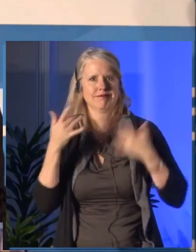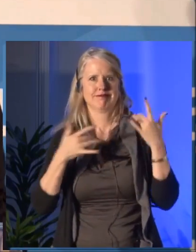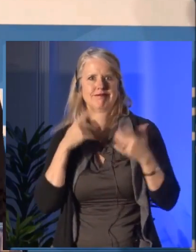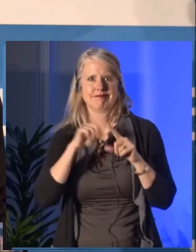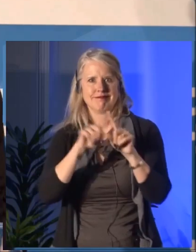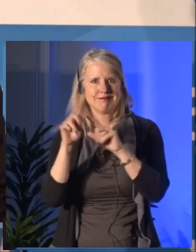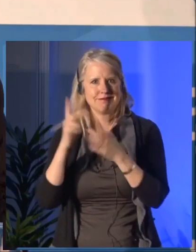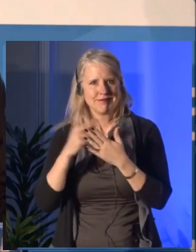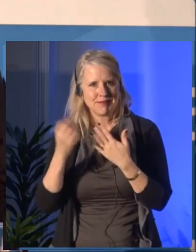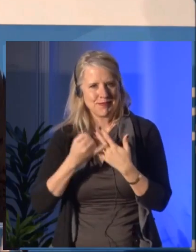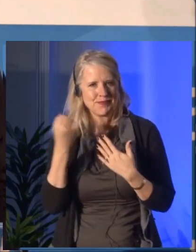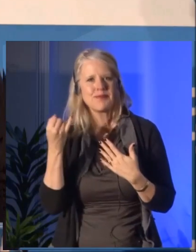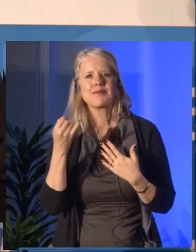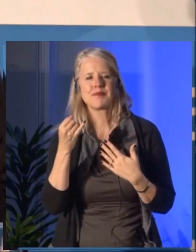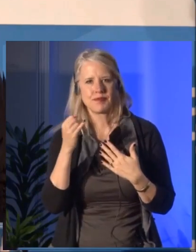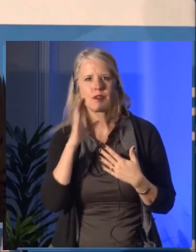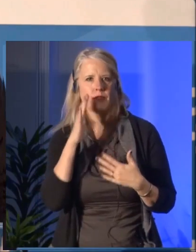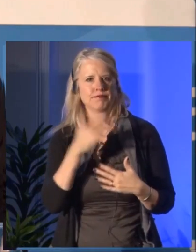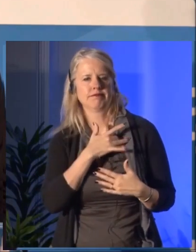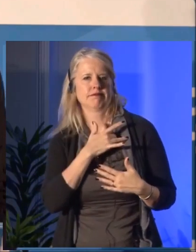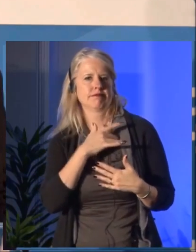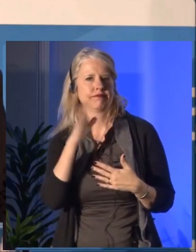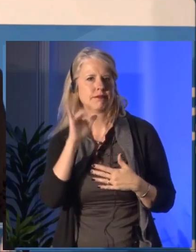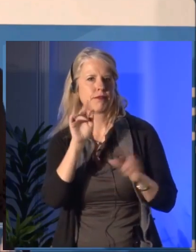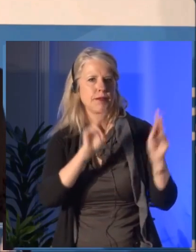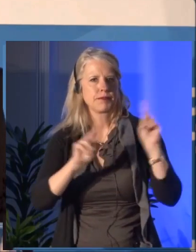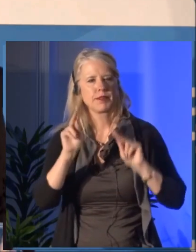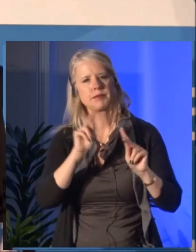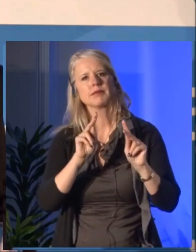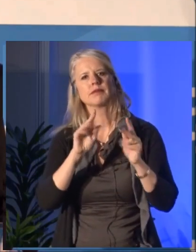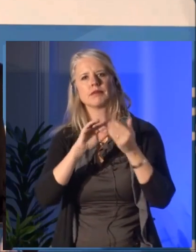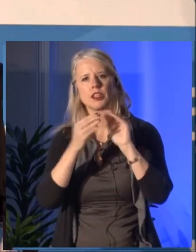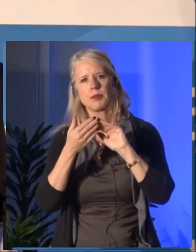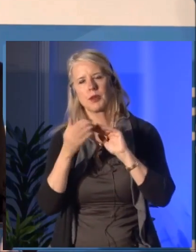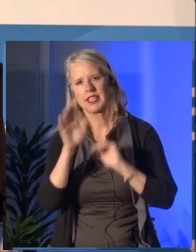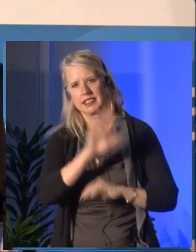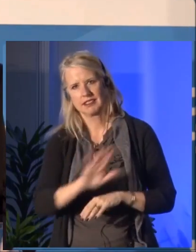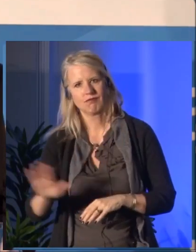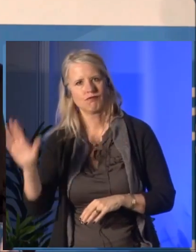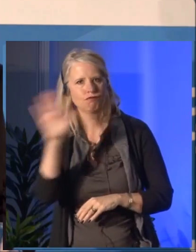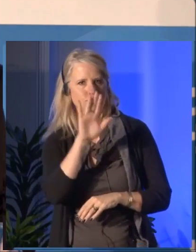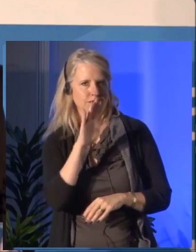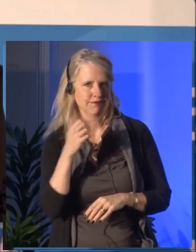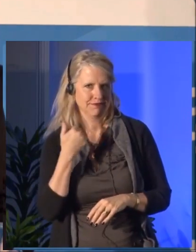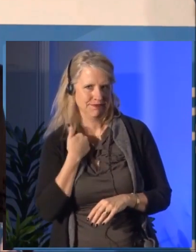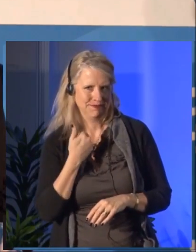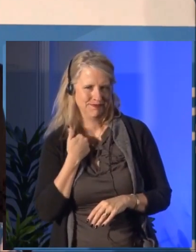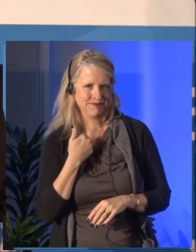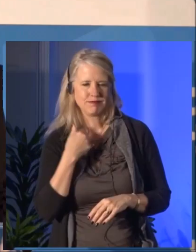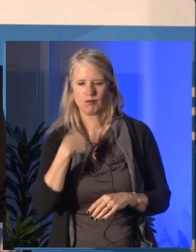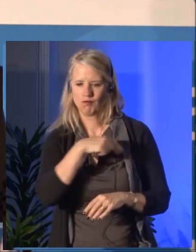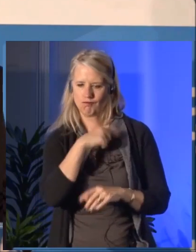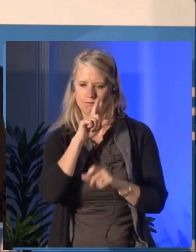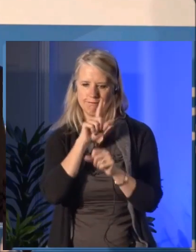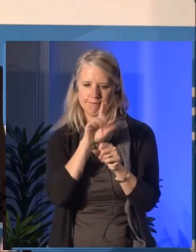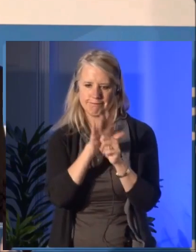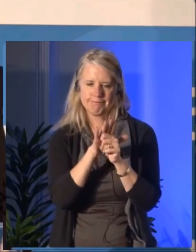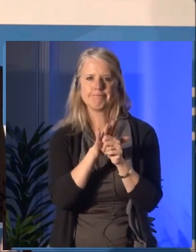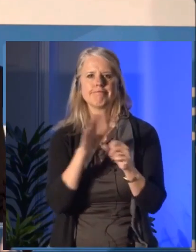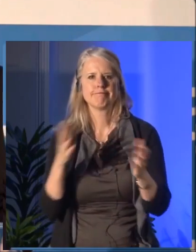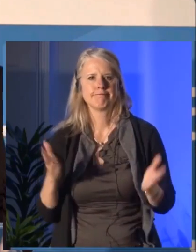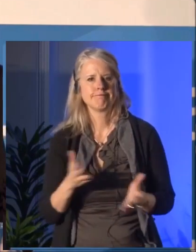At this time I would like to introduce the performance